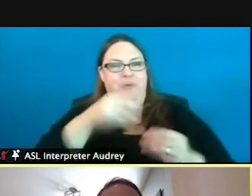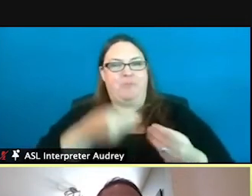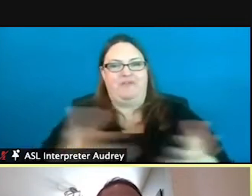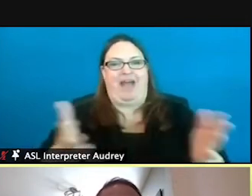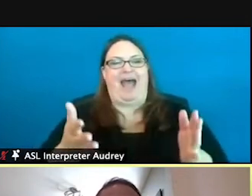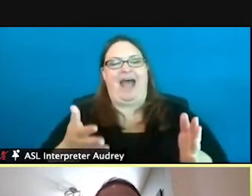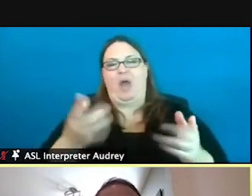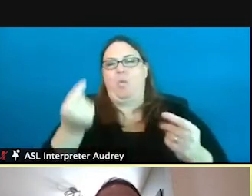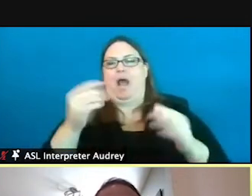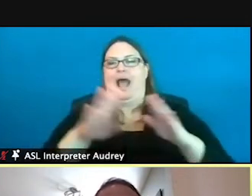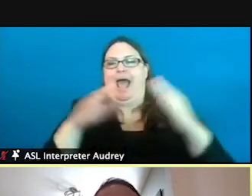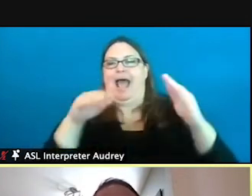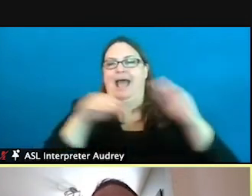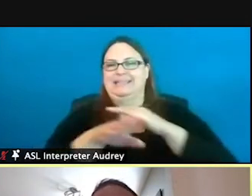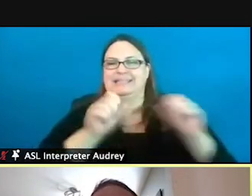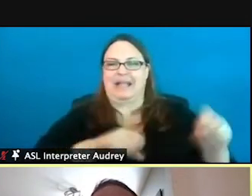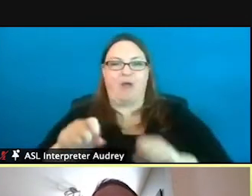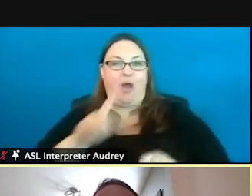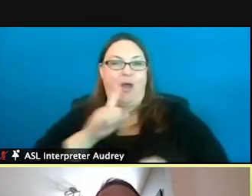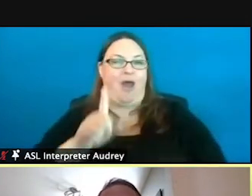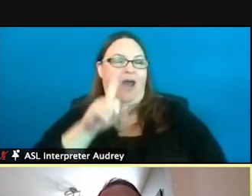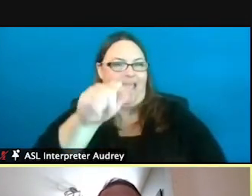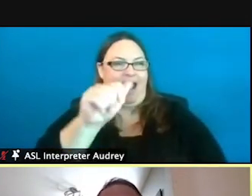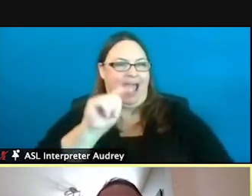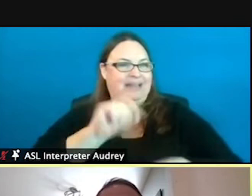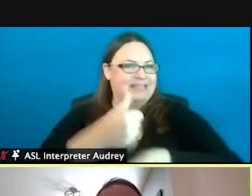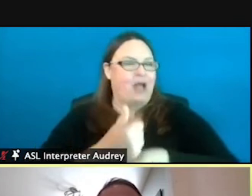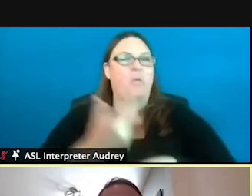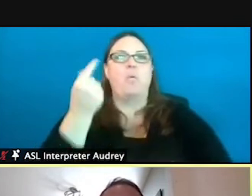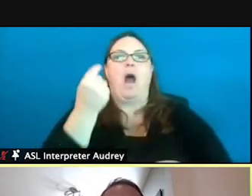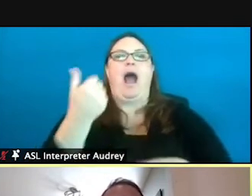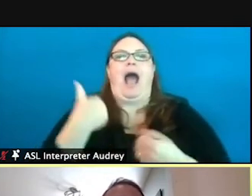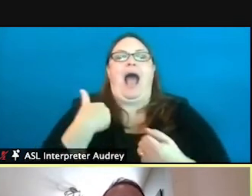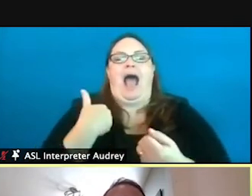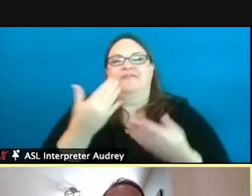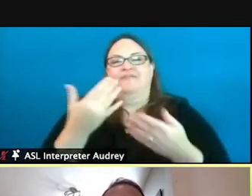You know what the accessibility capabilities are at a site, what amenities are available,